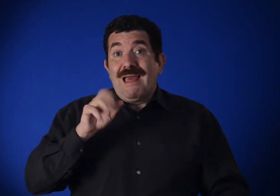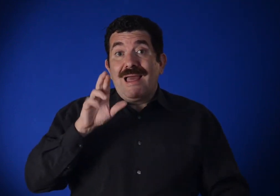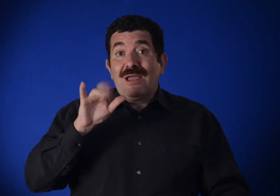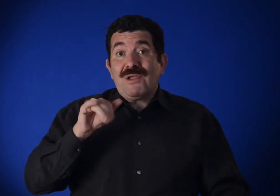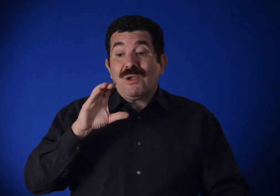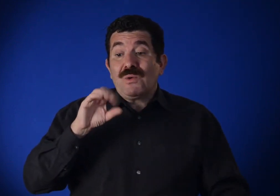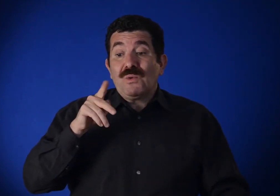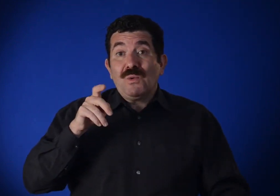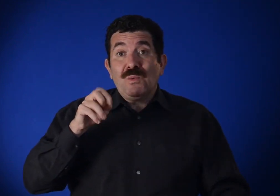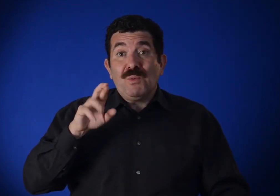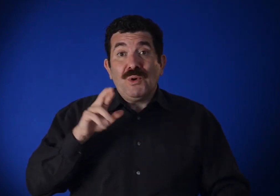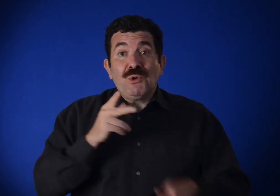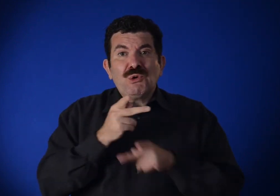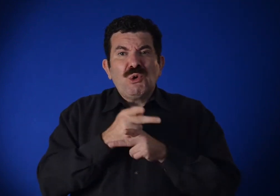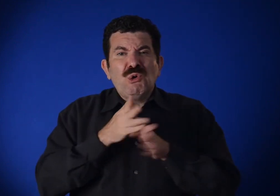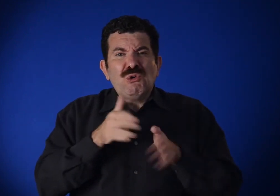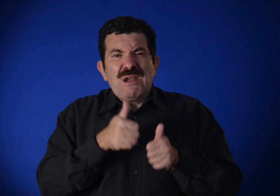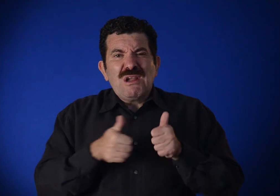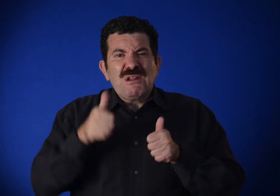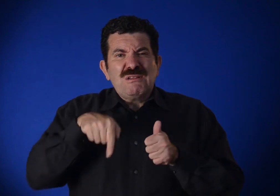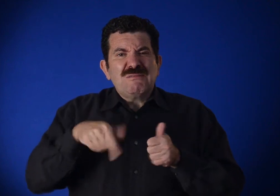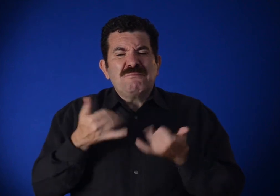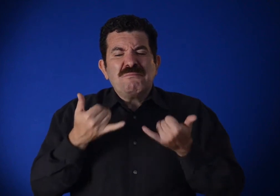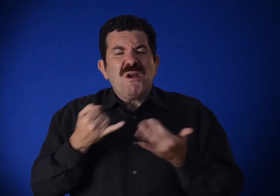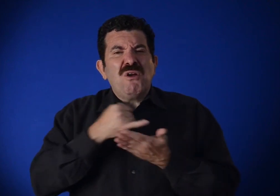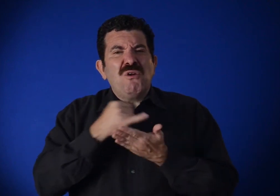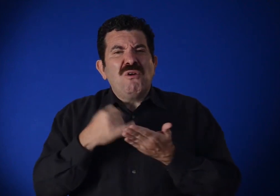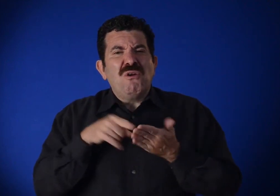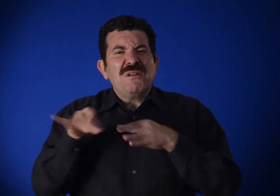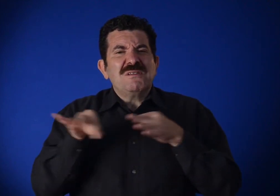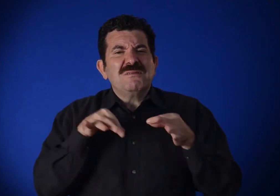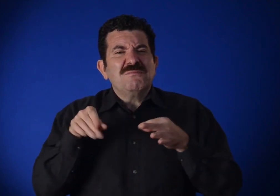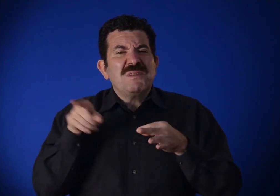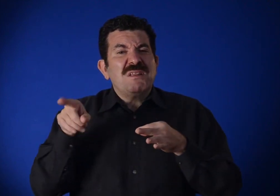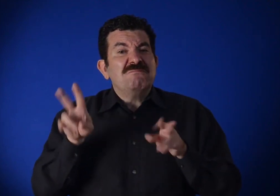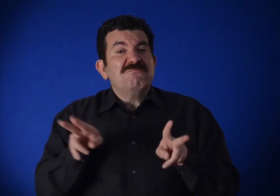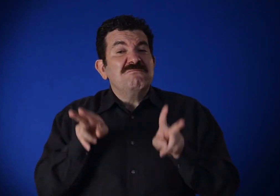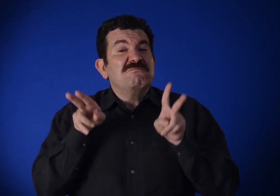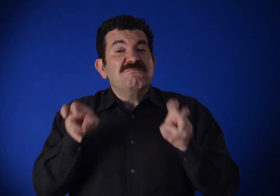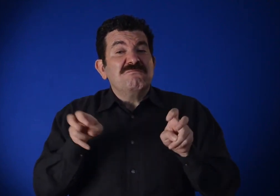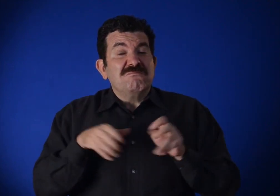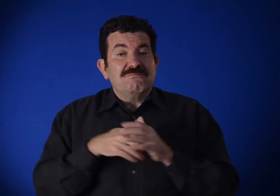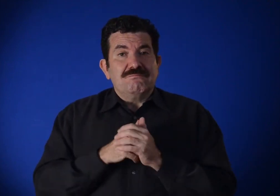Harry Cooper, curator and head of modern art, says: